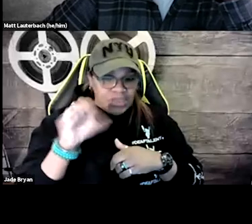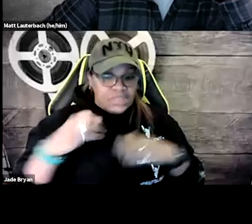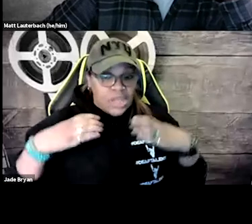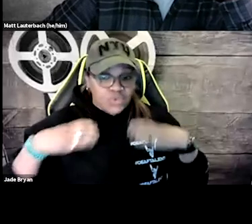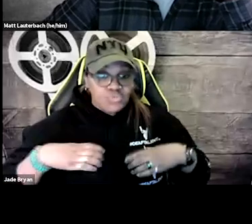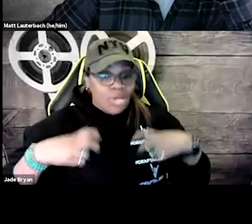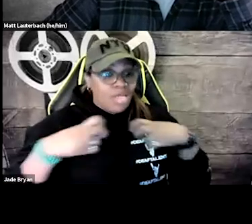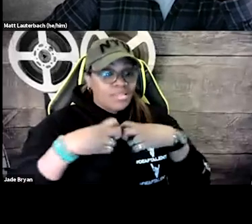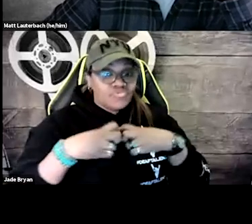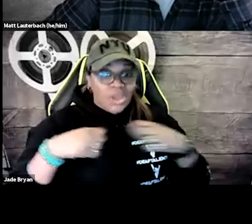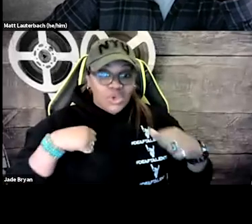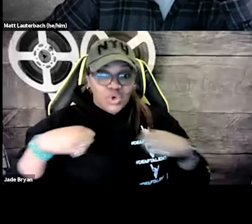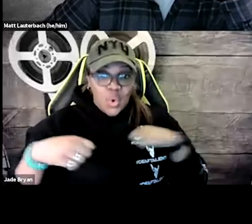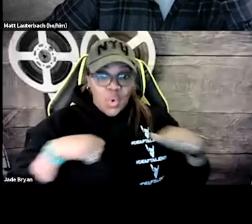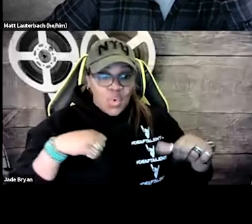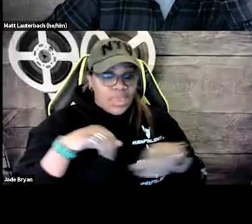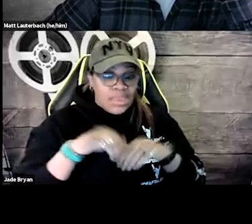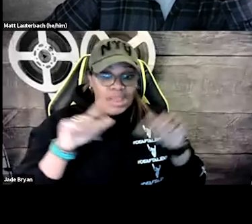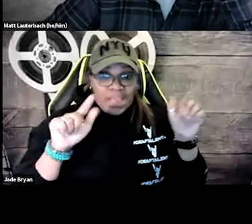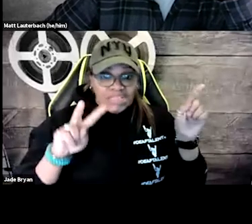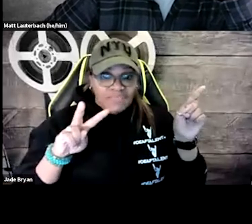I'm familiar with CS, the Customer…